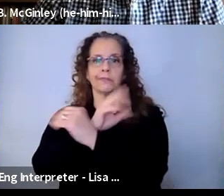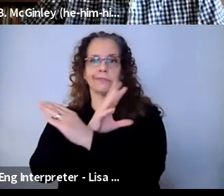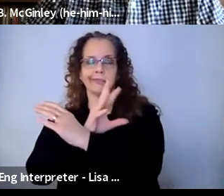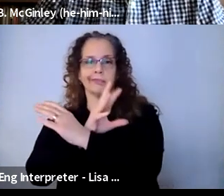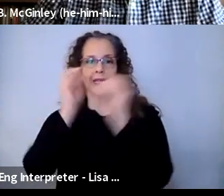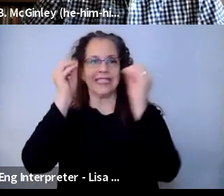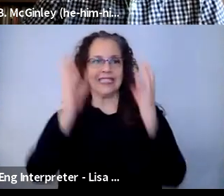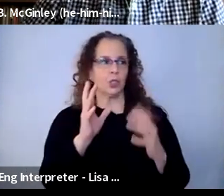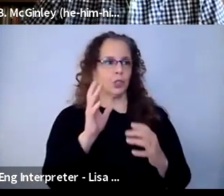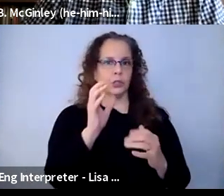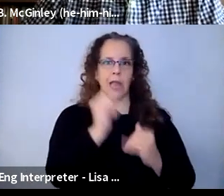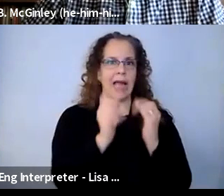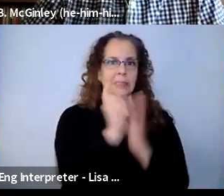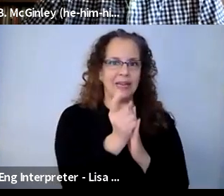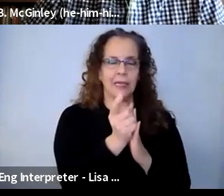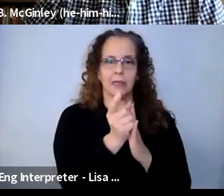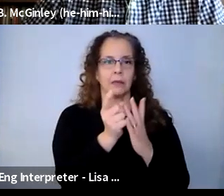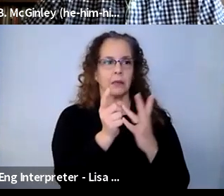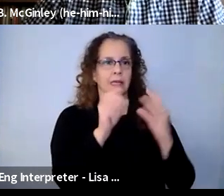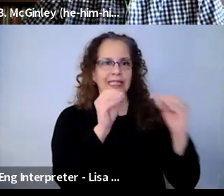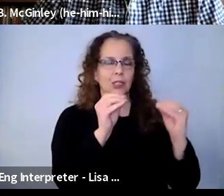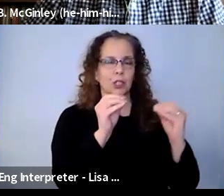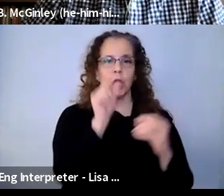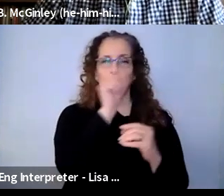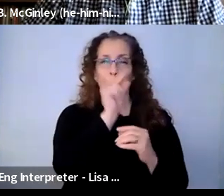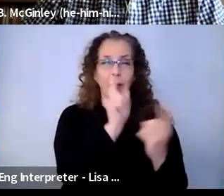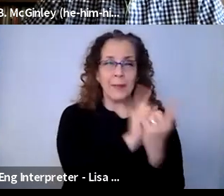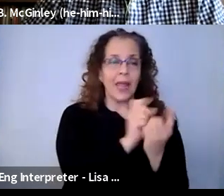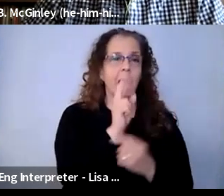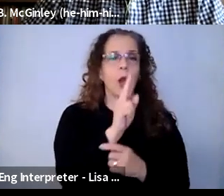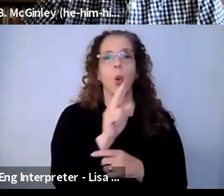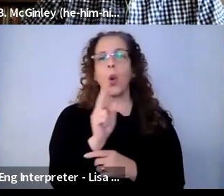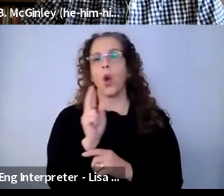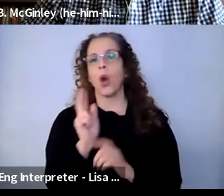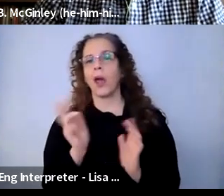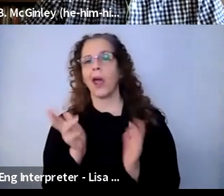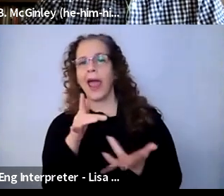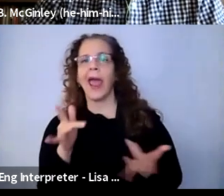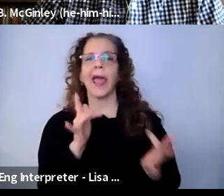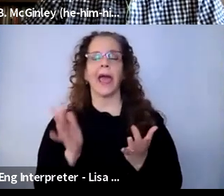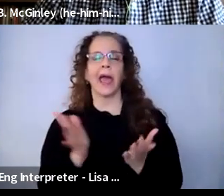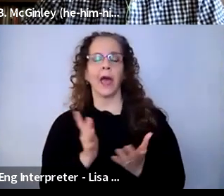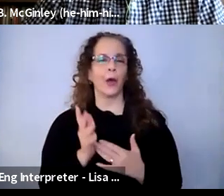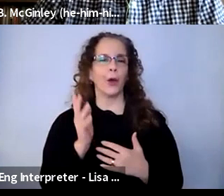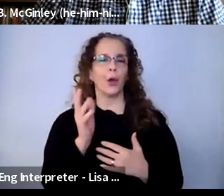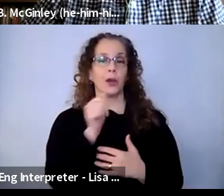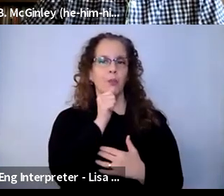a sudden giving instruction via Google Meet or Hangouts, and later on Zoom as the privacy concerns were resolved for Zoom